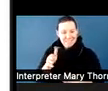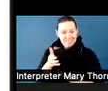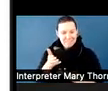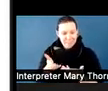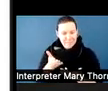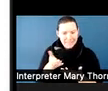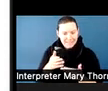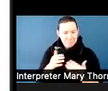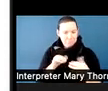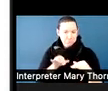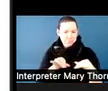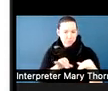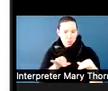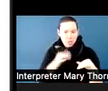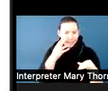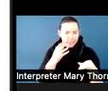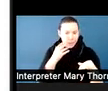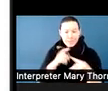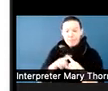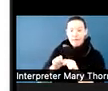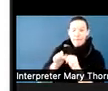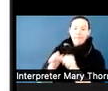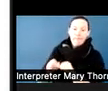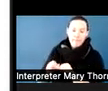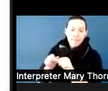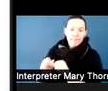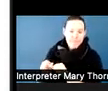We also see sometimes, in some groups,